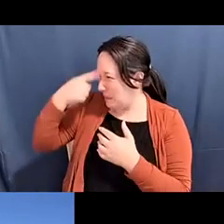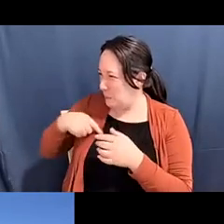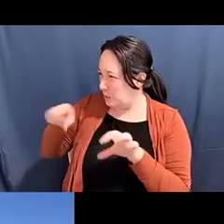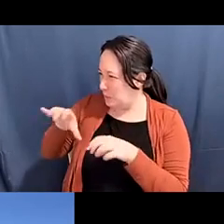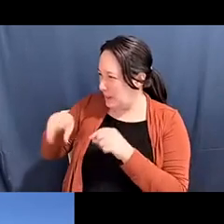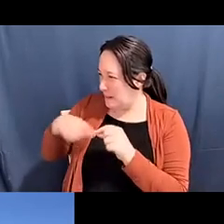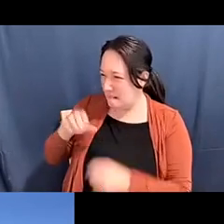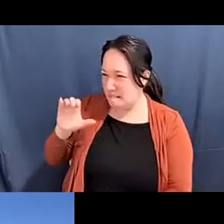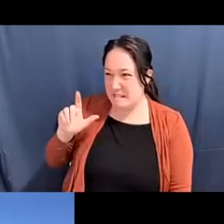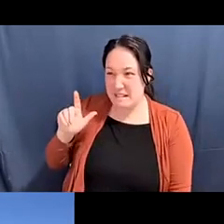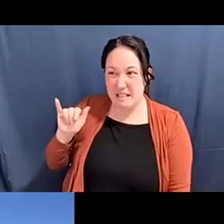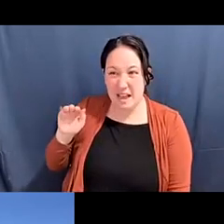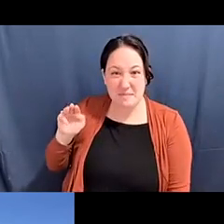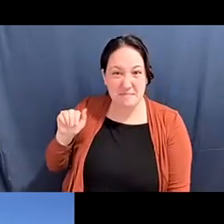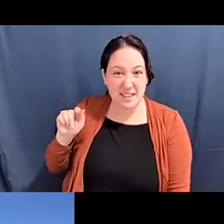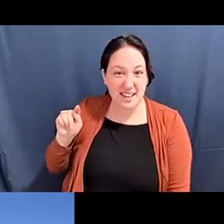pam tau lee: So of course there's things like that, but yeah,